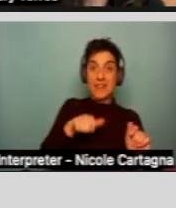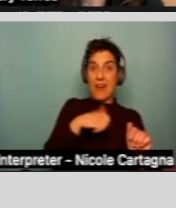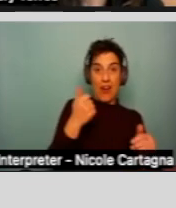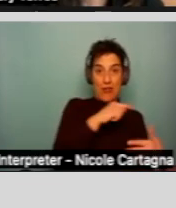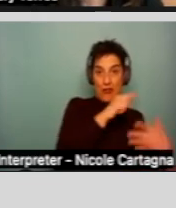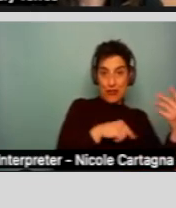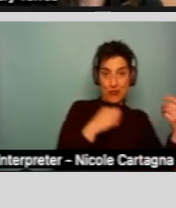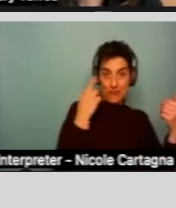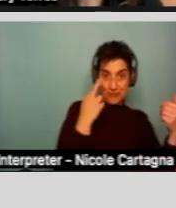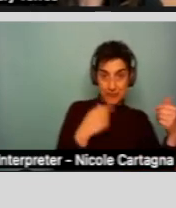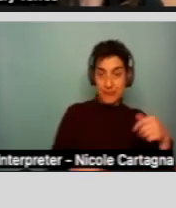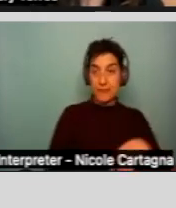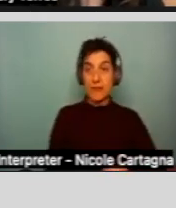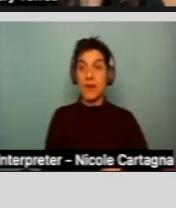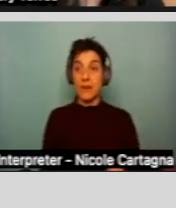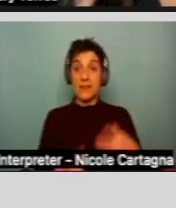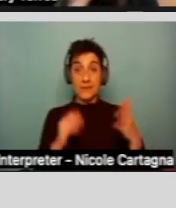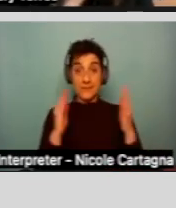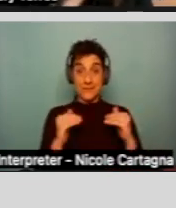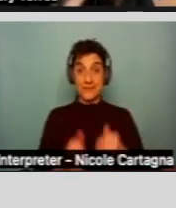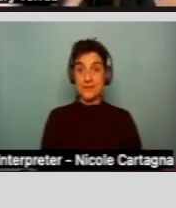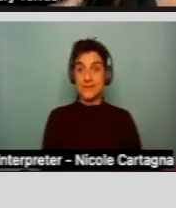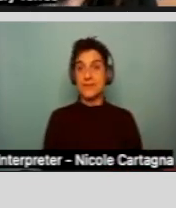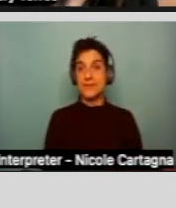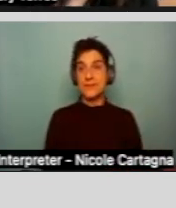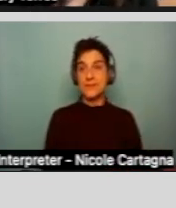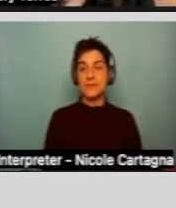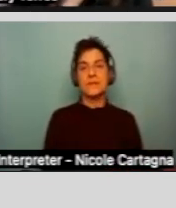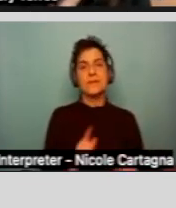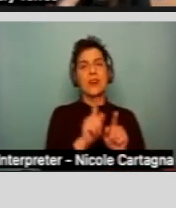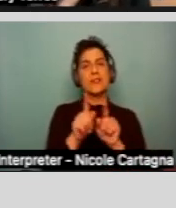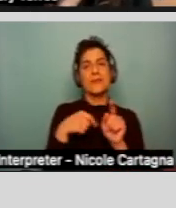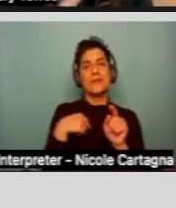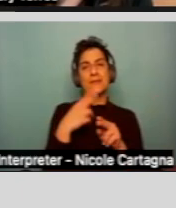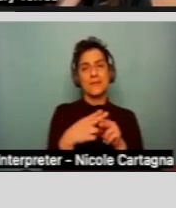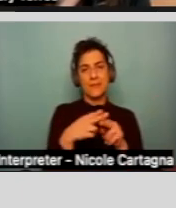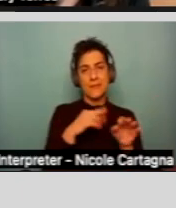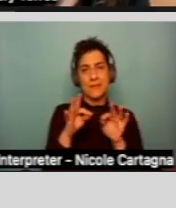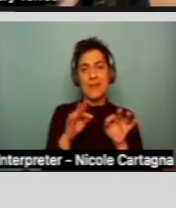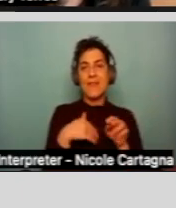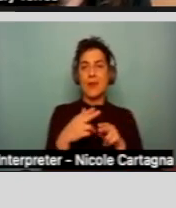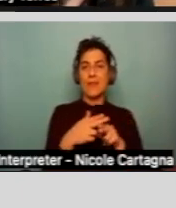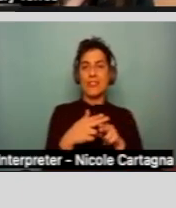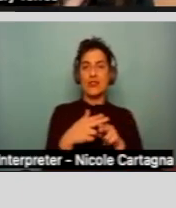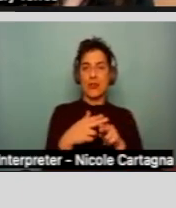And then next slide. And then I talked a little bit in the beginning, there's a provisional eligibility for children